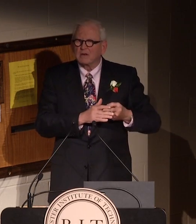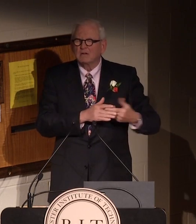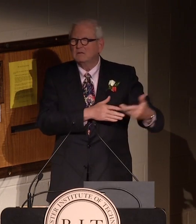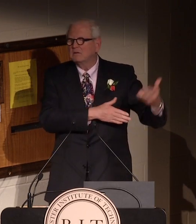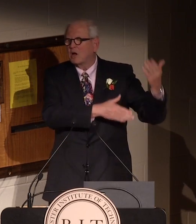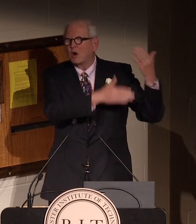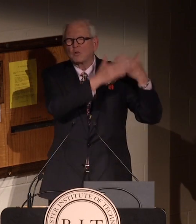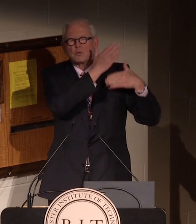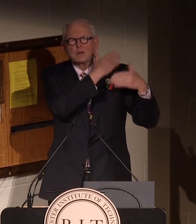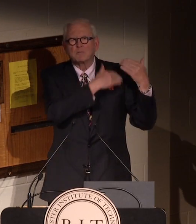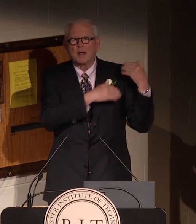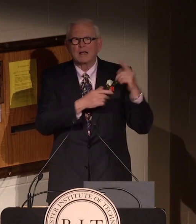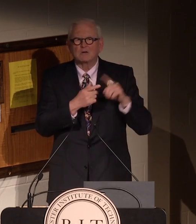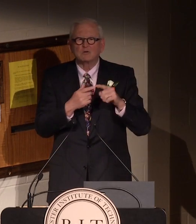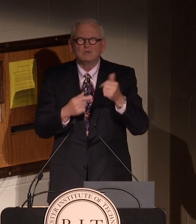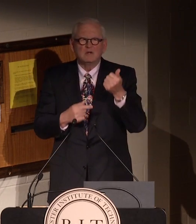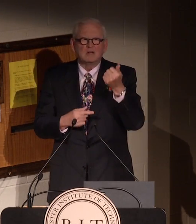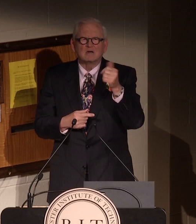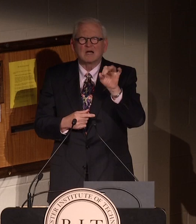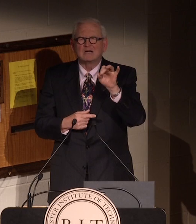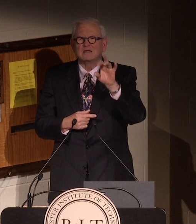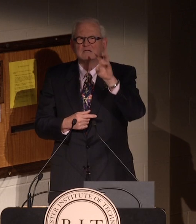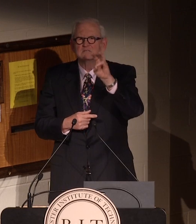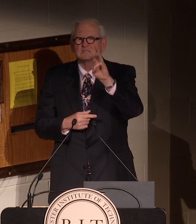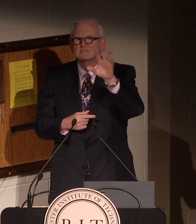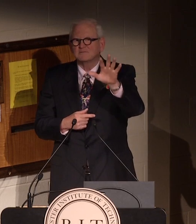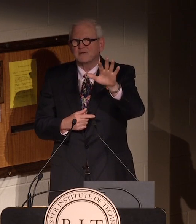He got into the teletype business with me way back when,